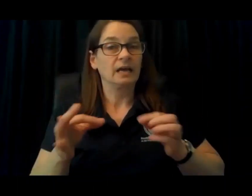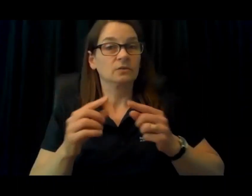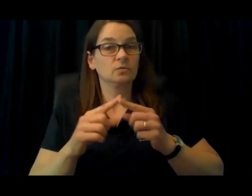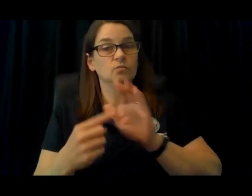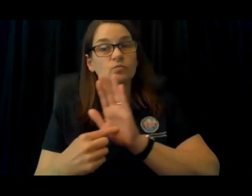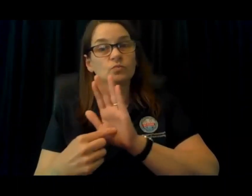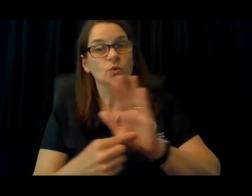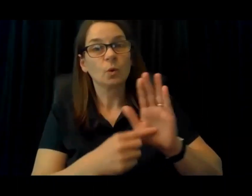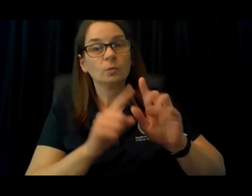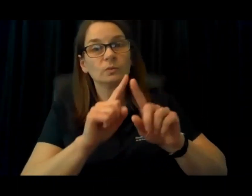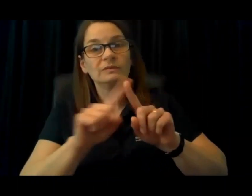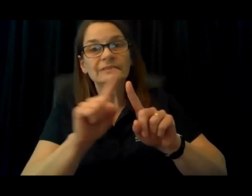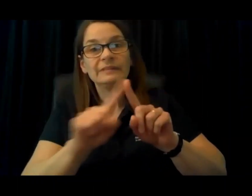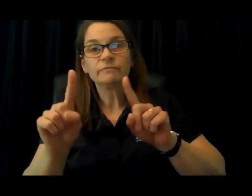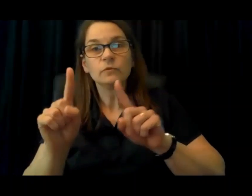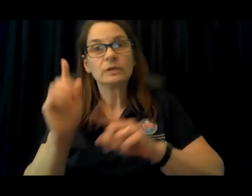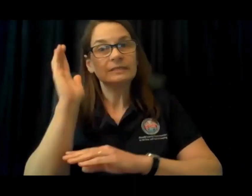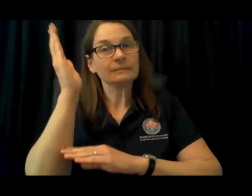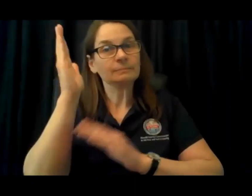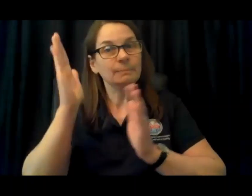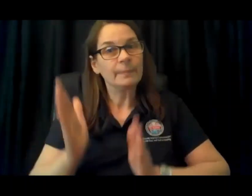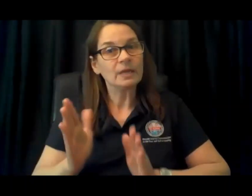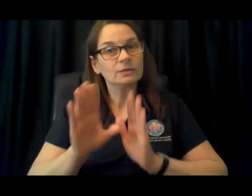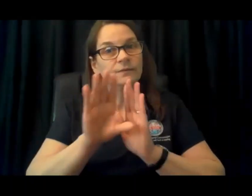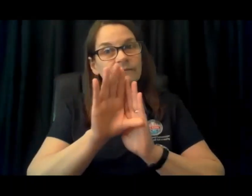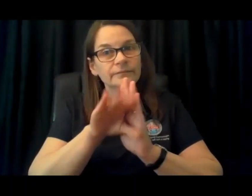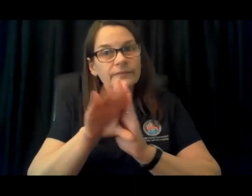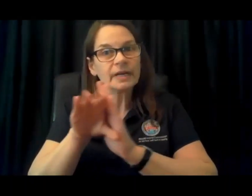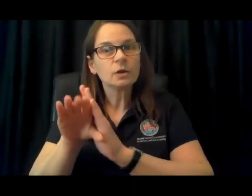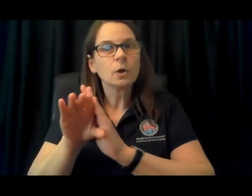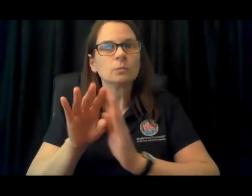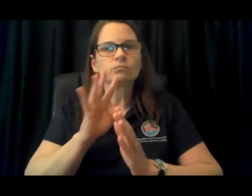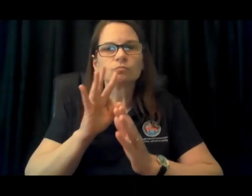We came up with an alternative, what we did was decide to show